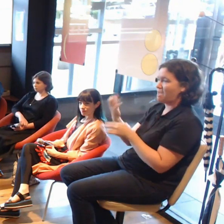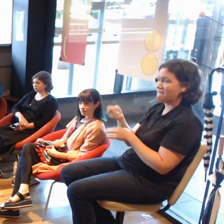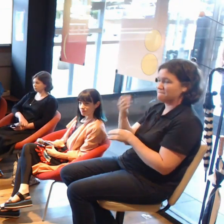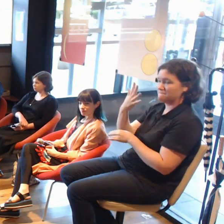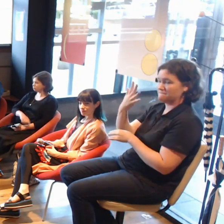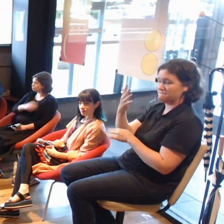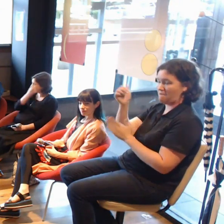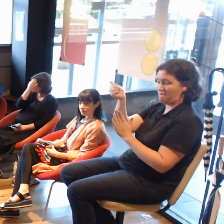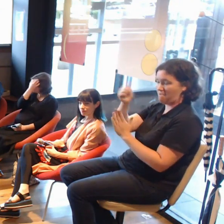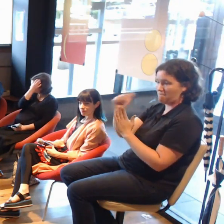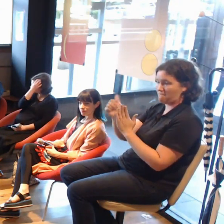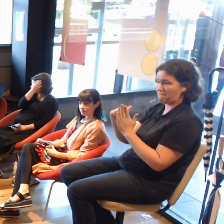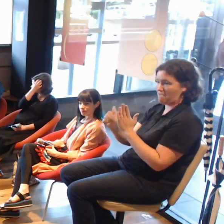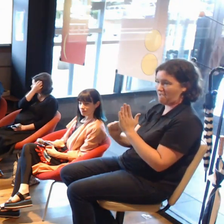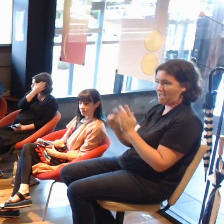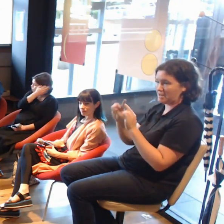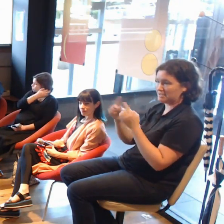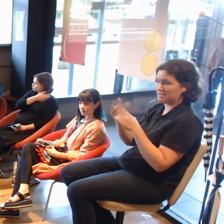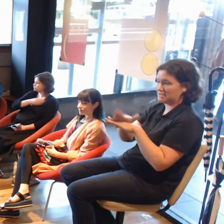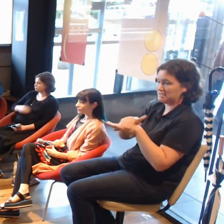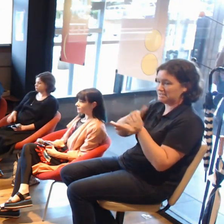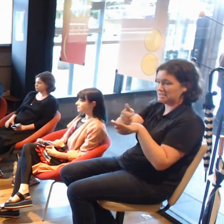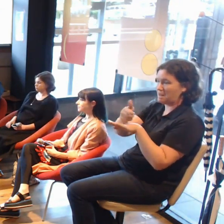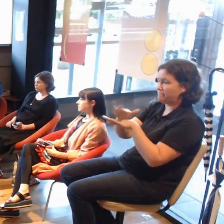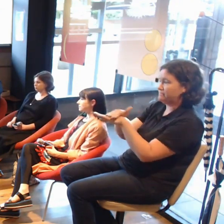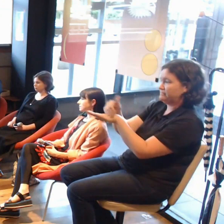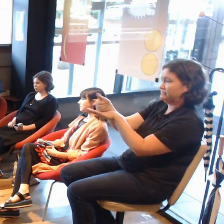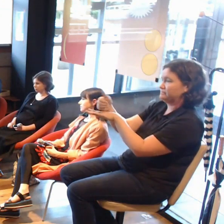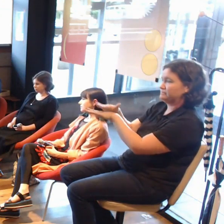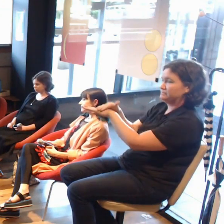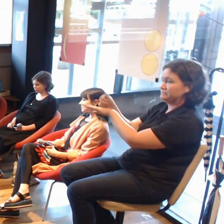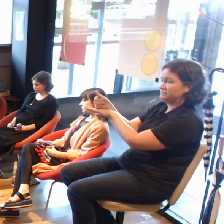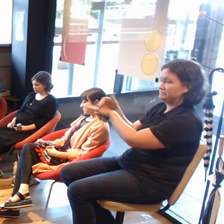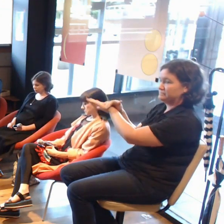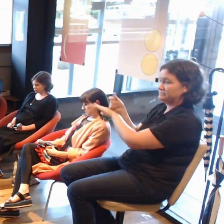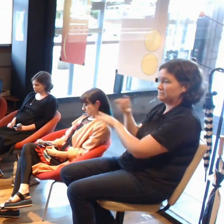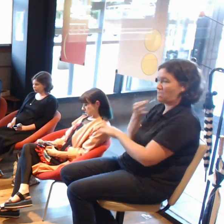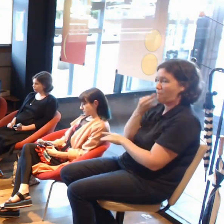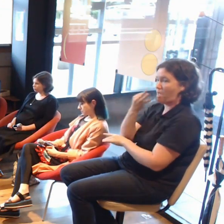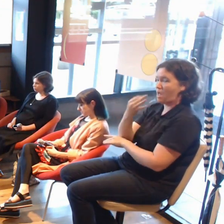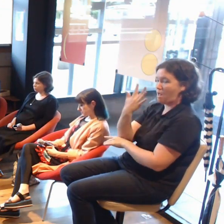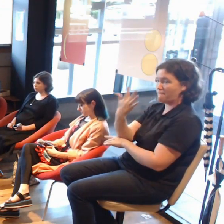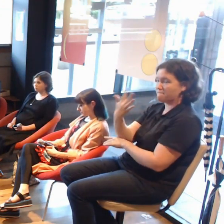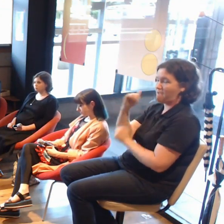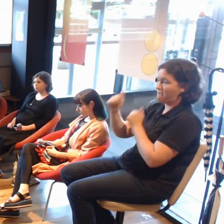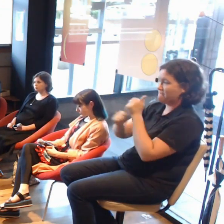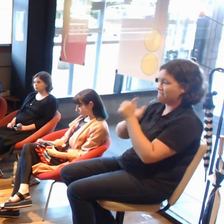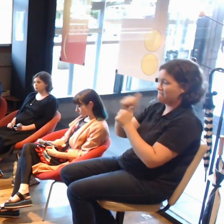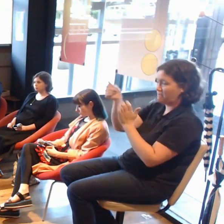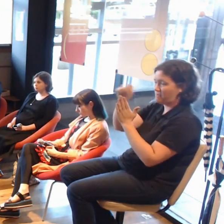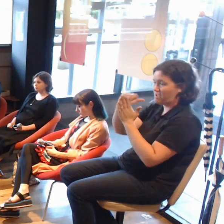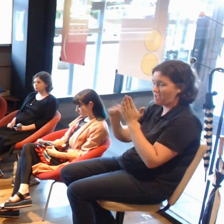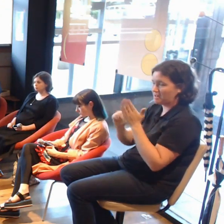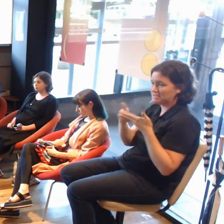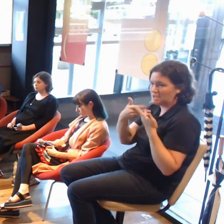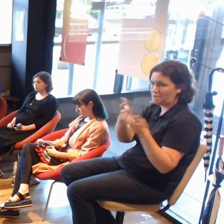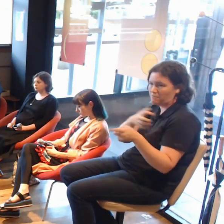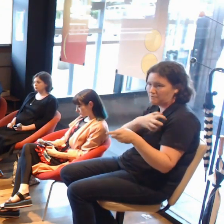and we have approached five of our favourite ACT artists and we've put challenges onto them and taken challenges back onto us